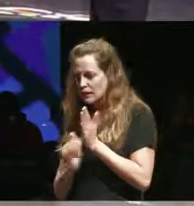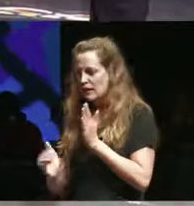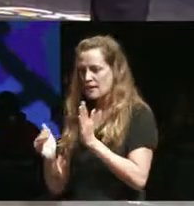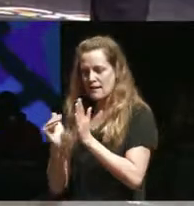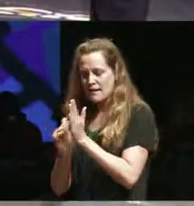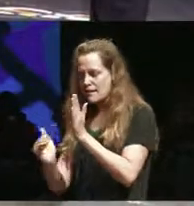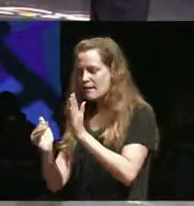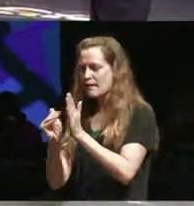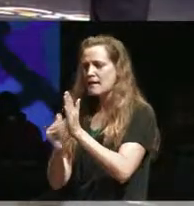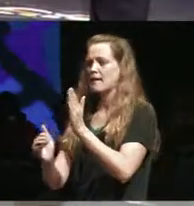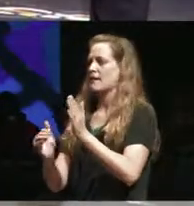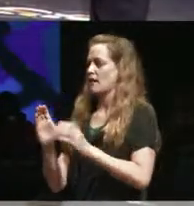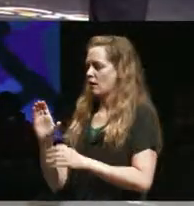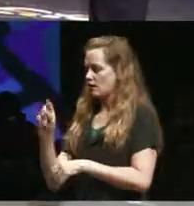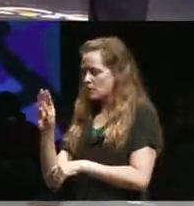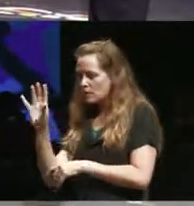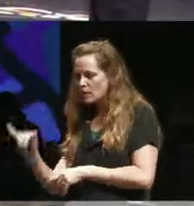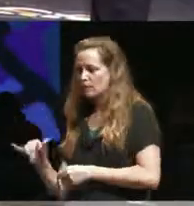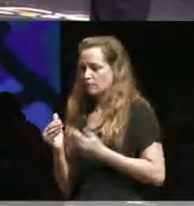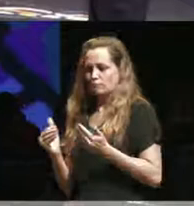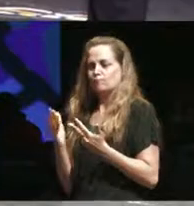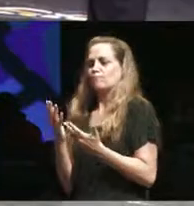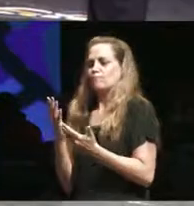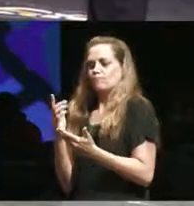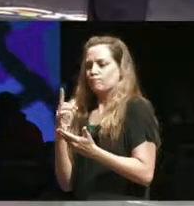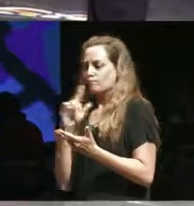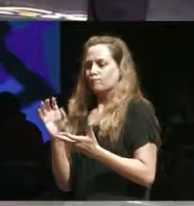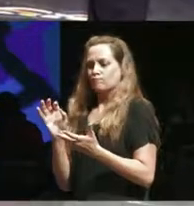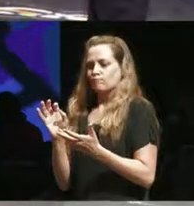art, contemporary performance, work that is part of you know the contemporary